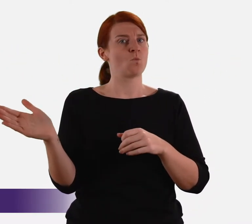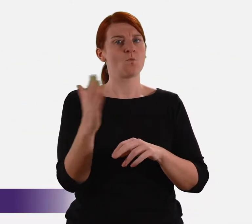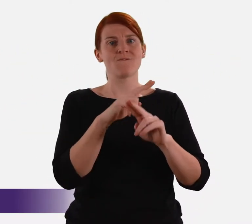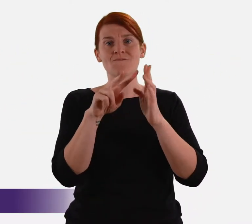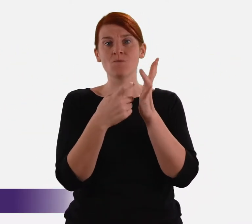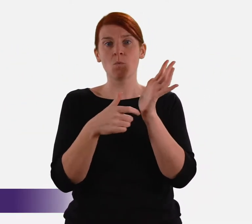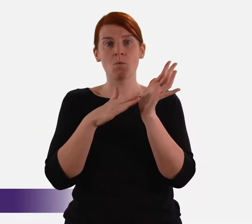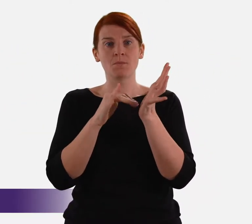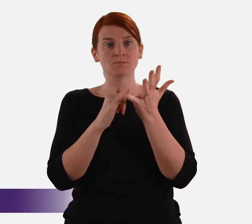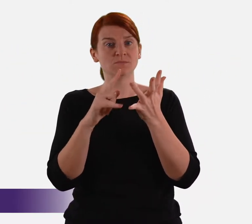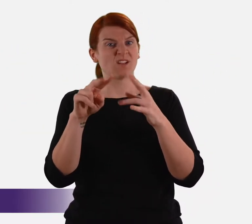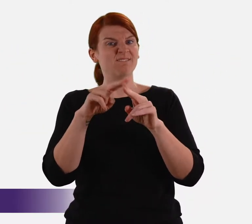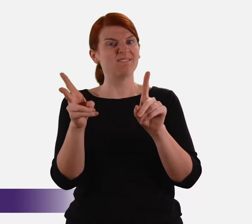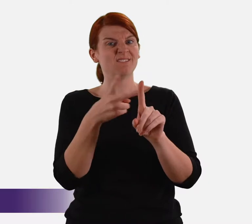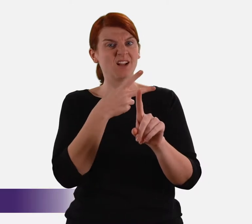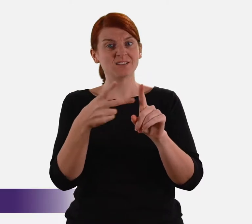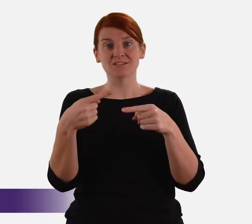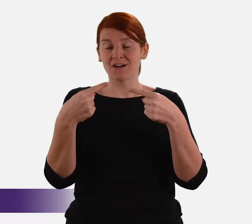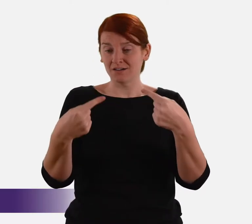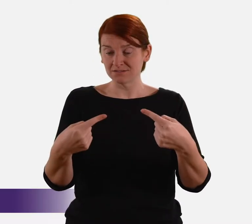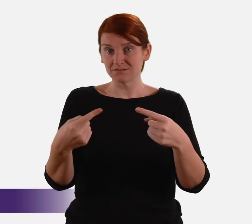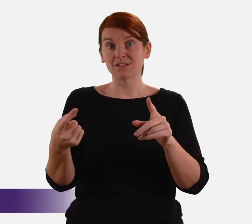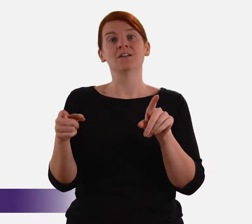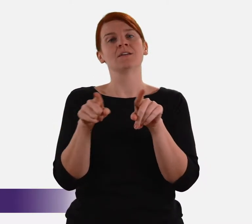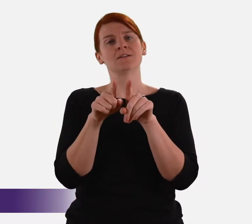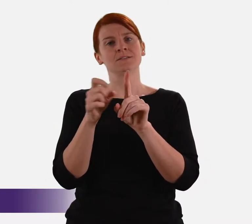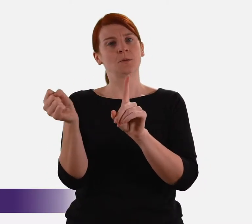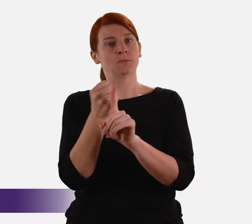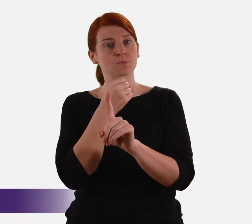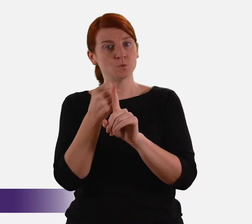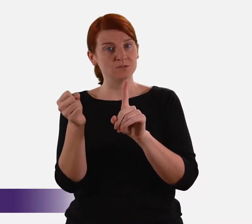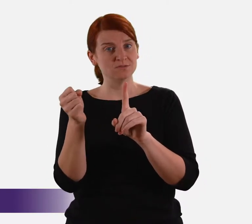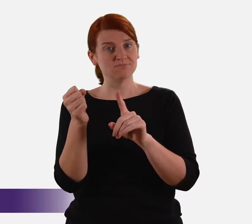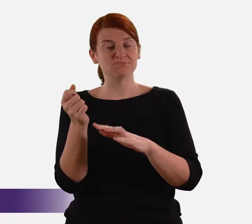extending to all forms of violence against and abuse,